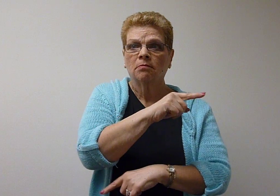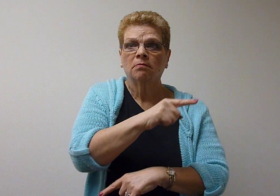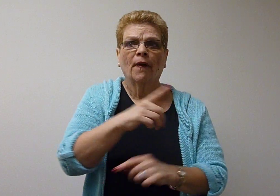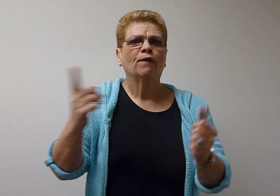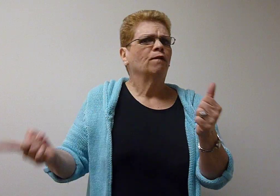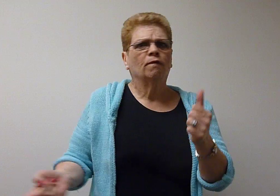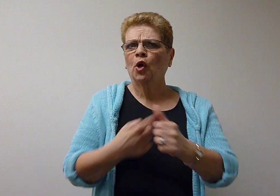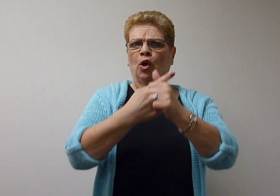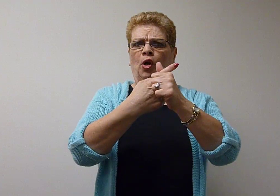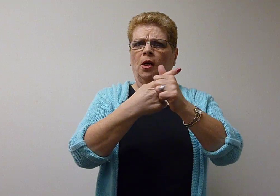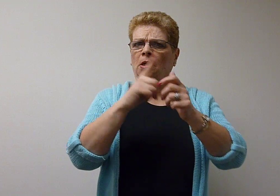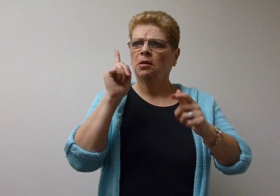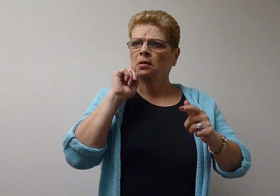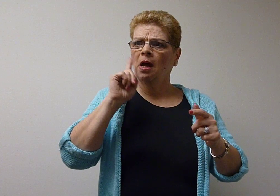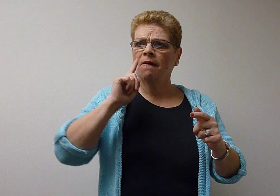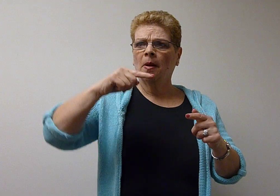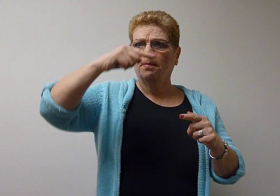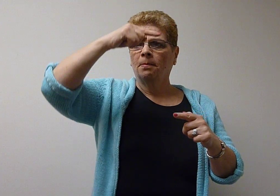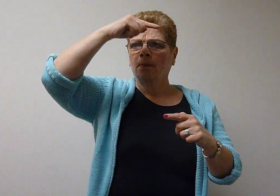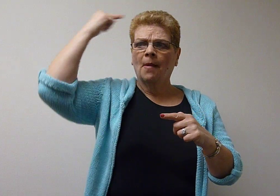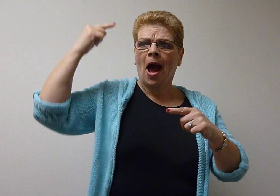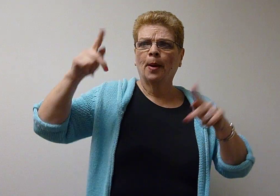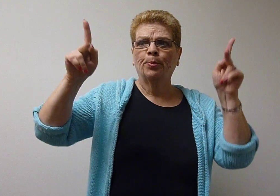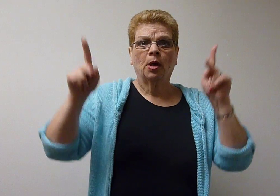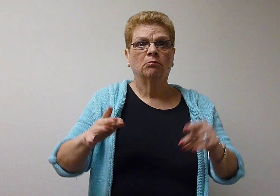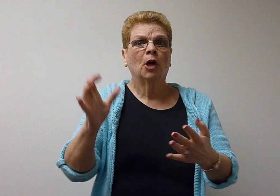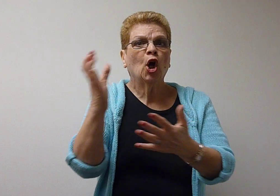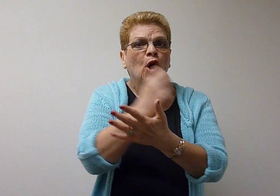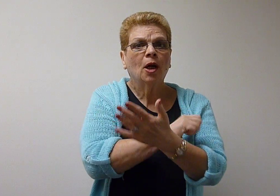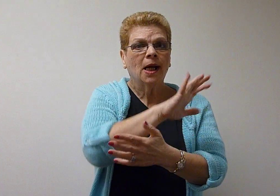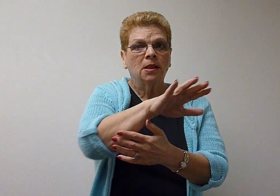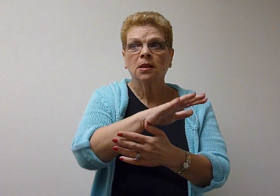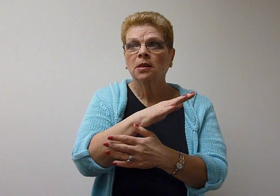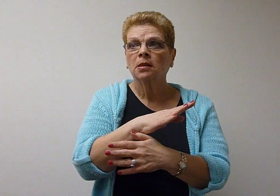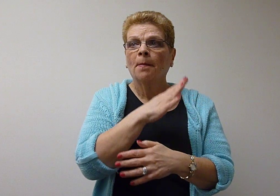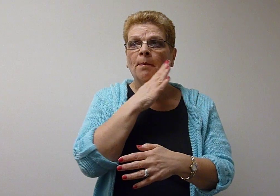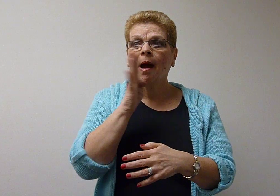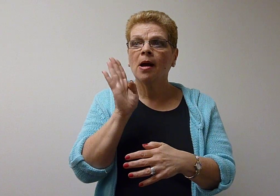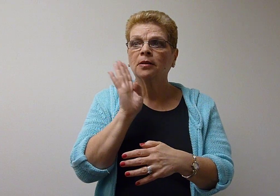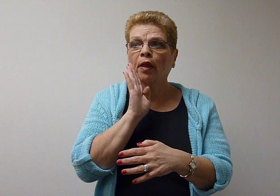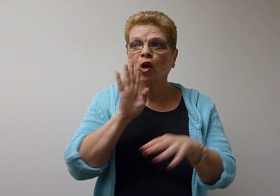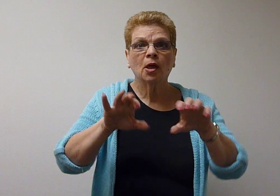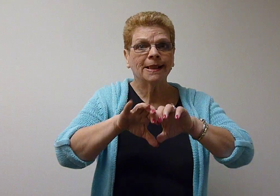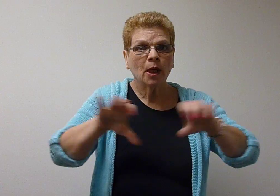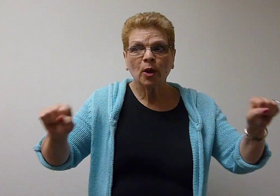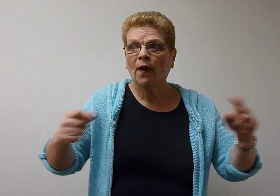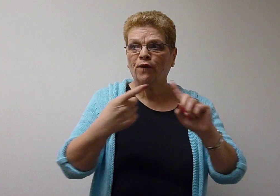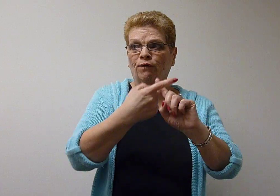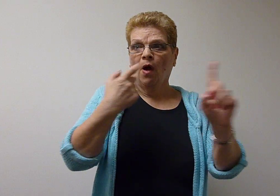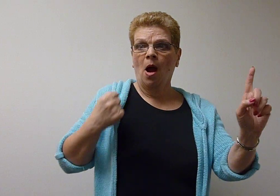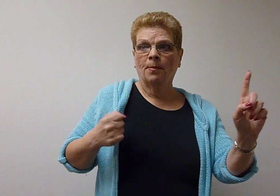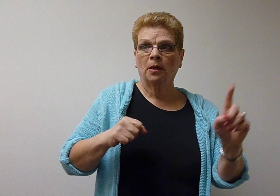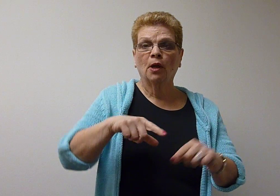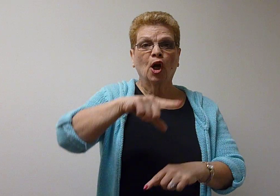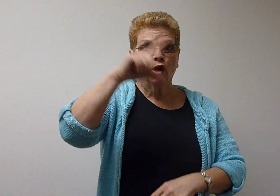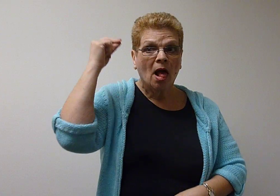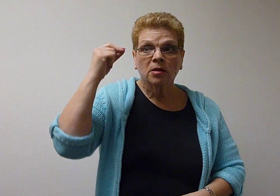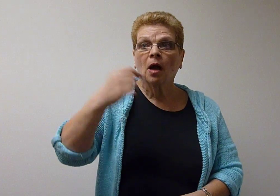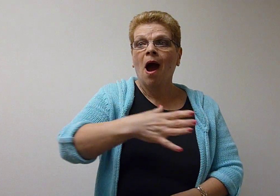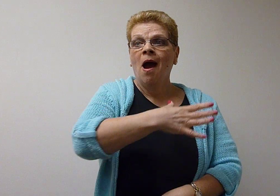He was the first Black Deaf person to earn his bachelor’s degree from Gallaudet